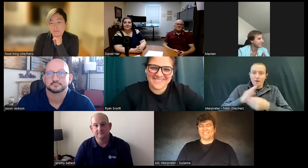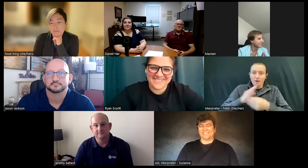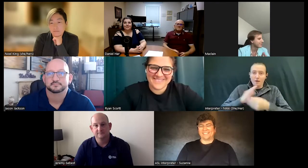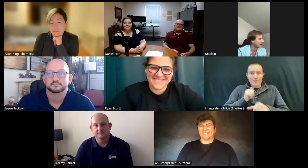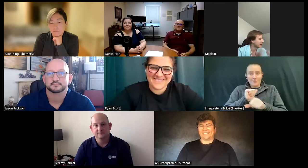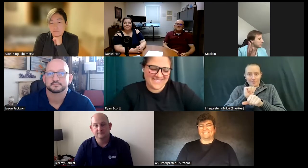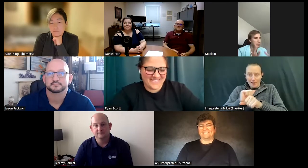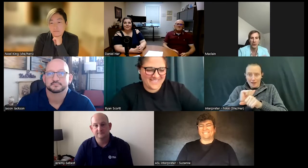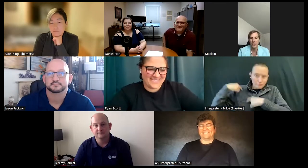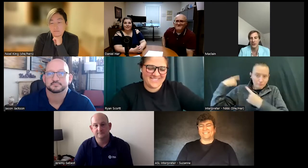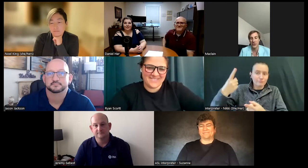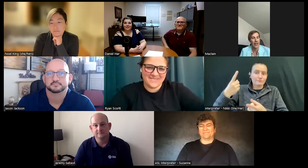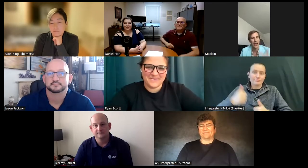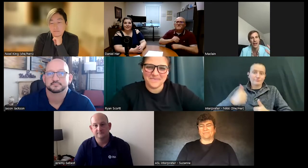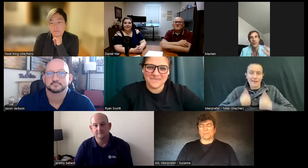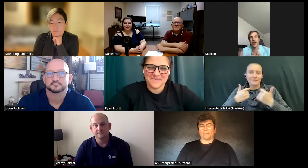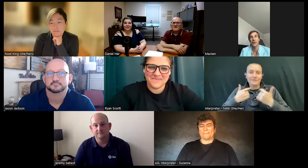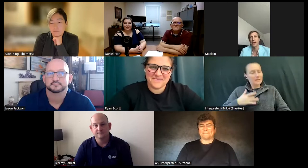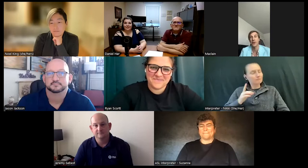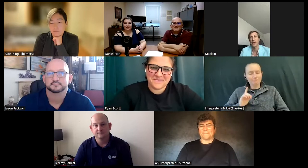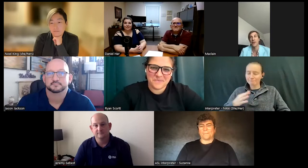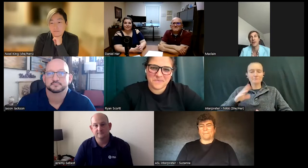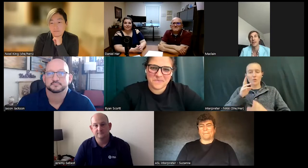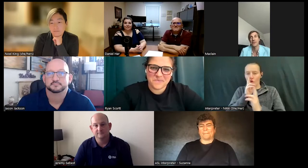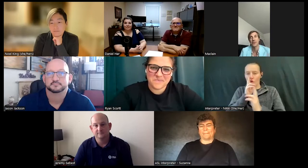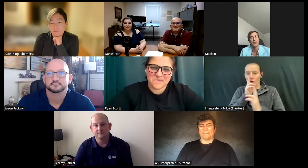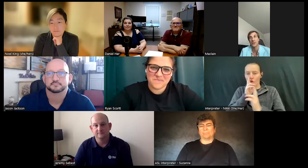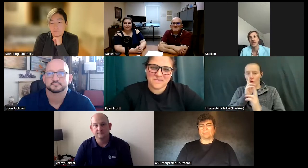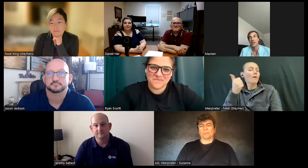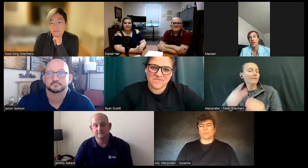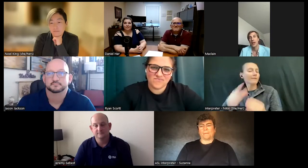very privileged and the only other thing I can think of is